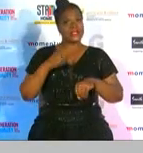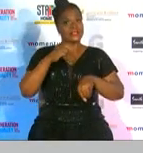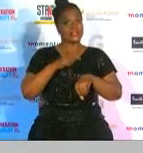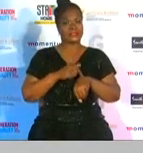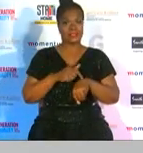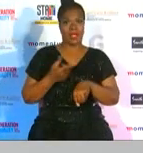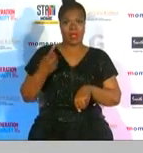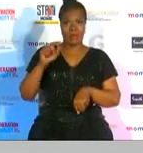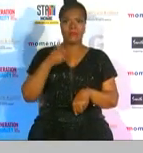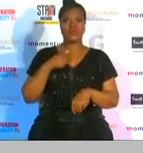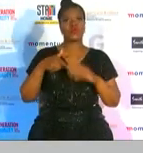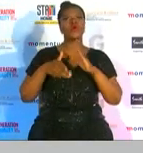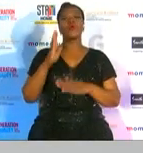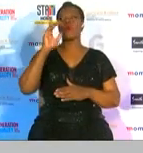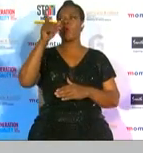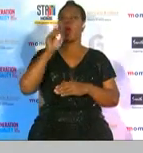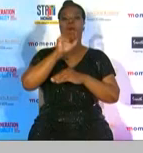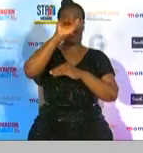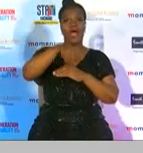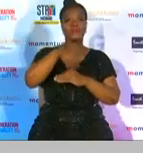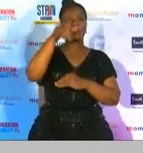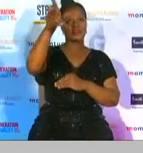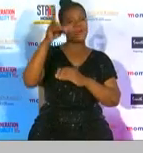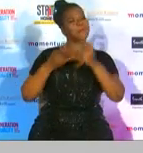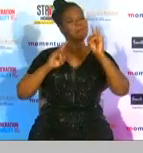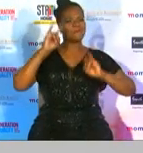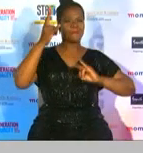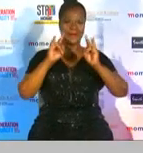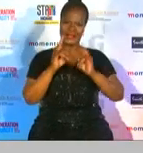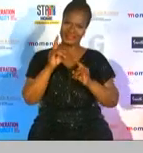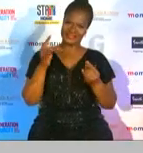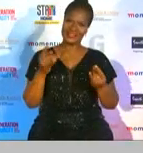and go join le cerjo there at the party where she was recruiting me to be the dj